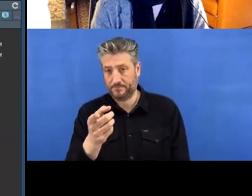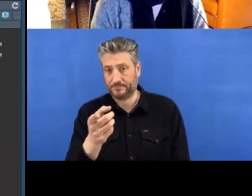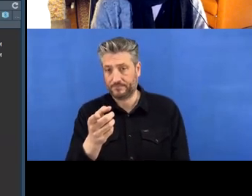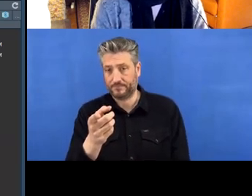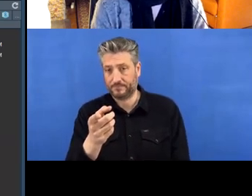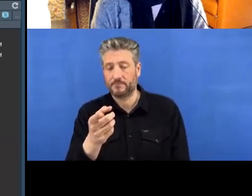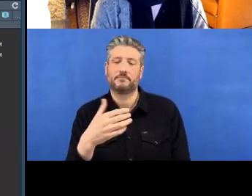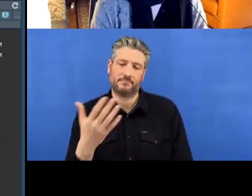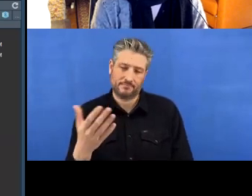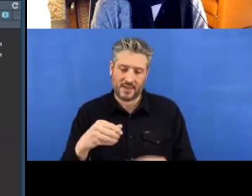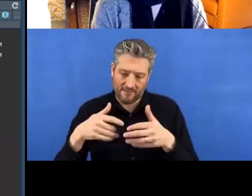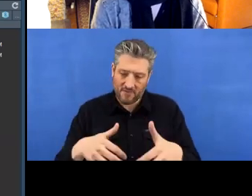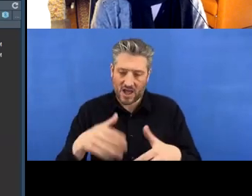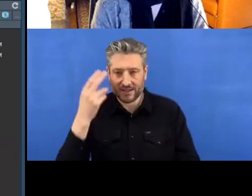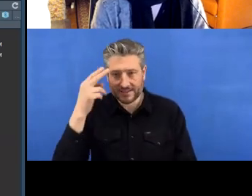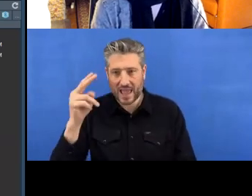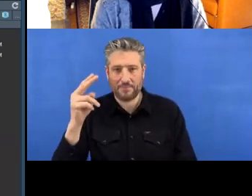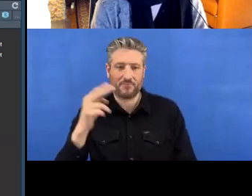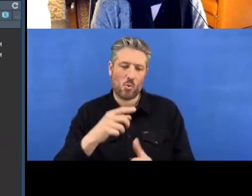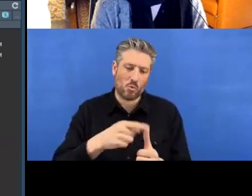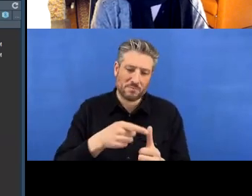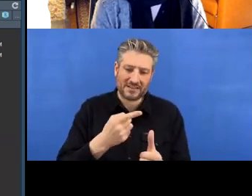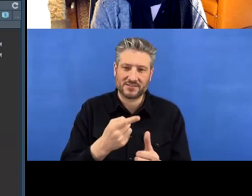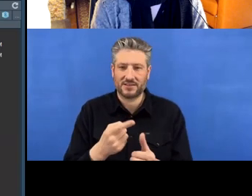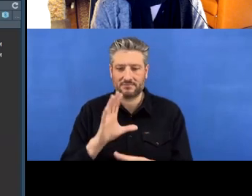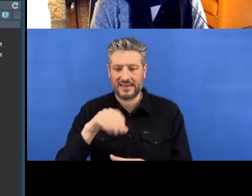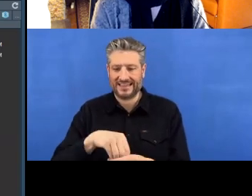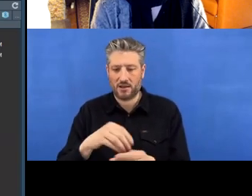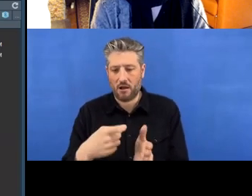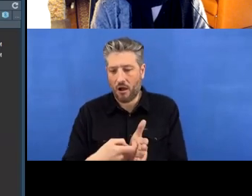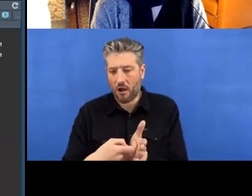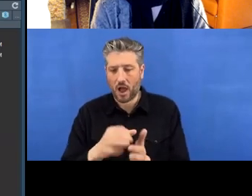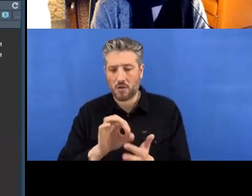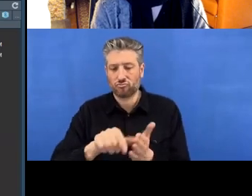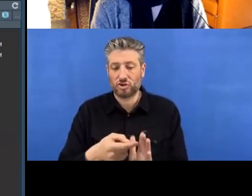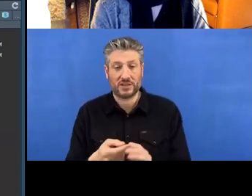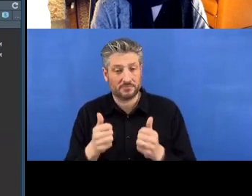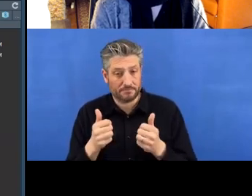Just pick a filename- it automatically saves it in the R Project, which is great. And so it appears